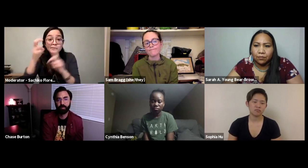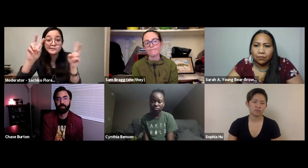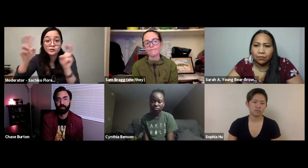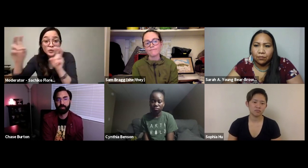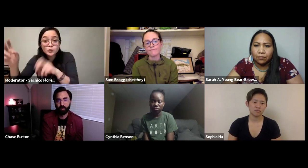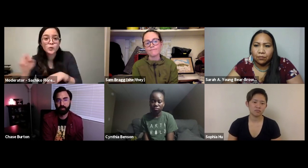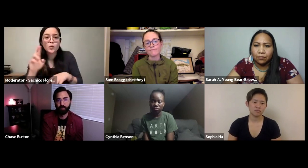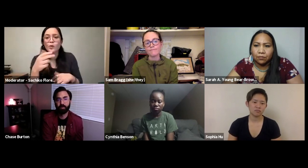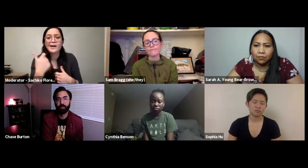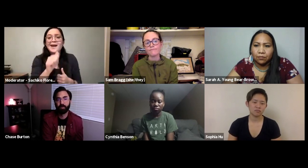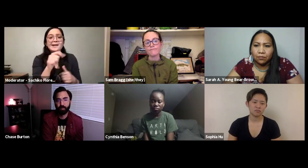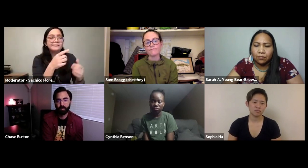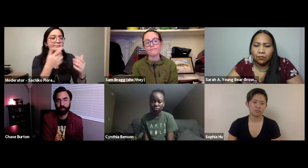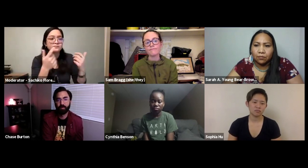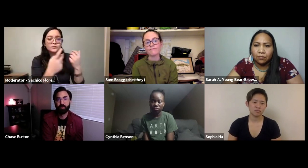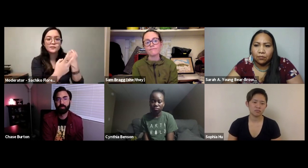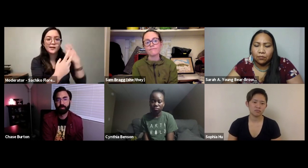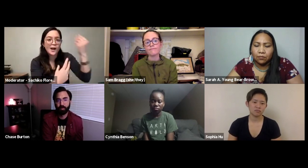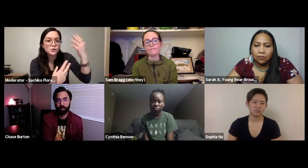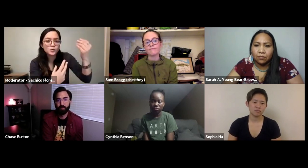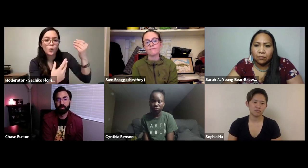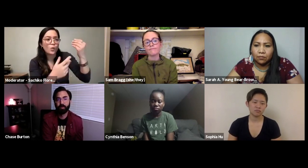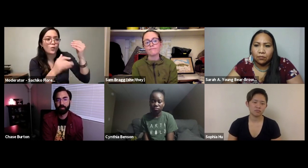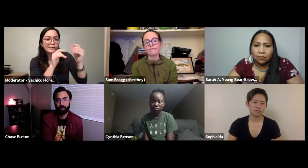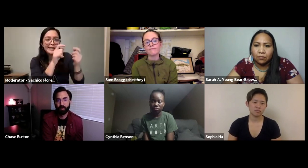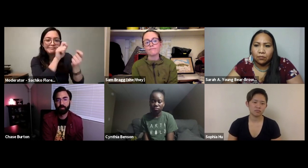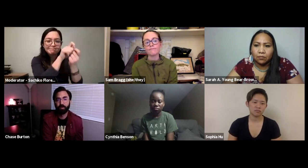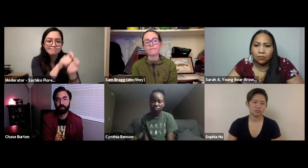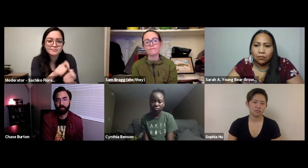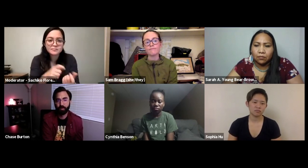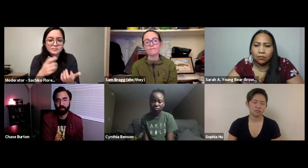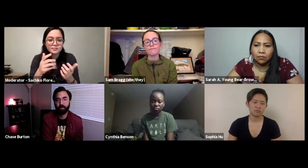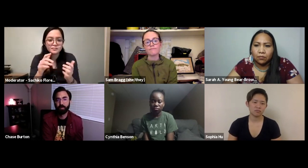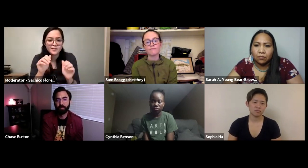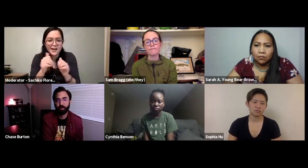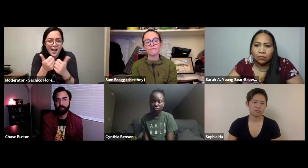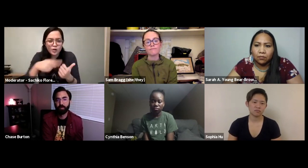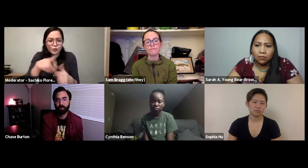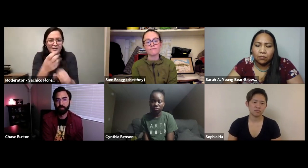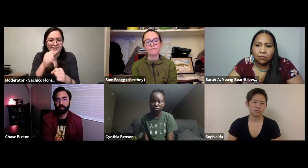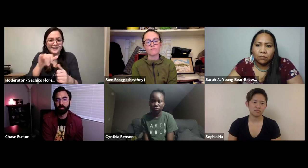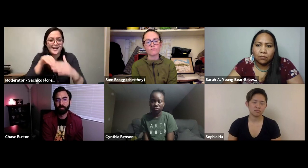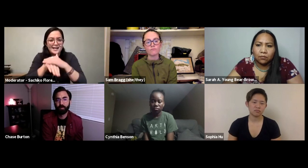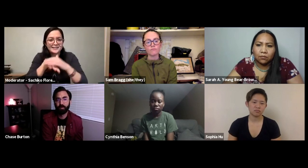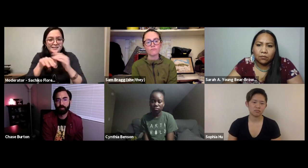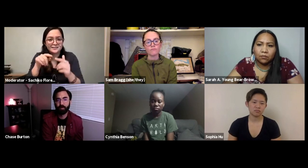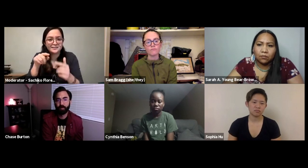specifically about environmental issues or conservation or anything outdoor specific.